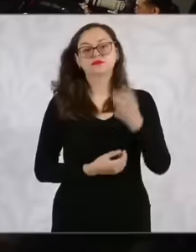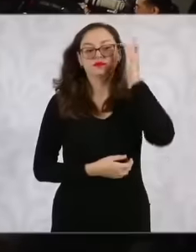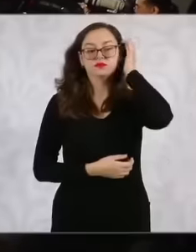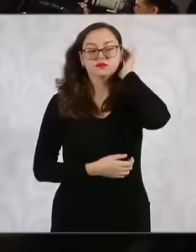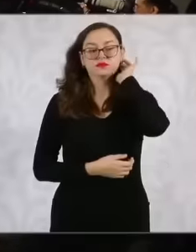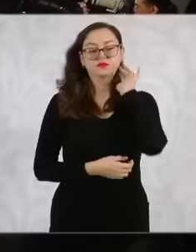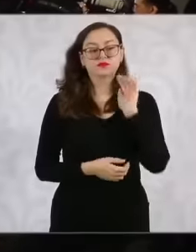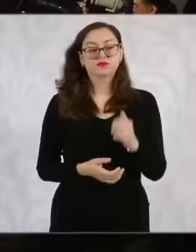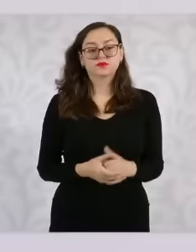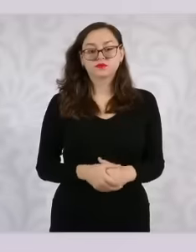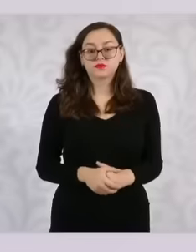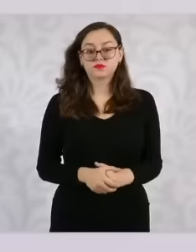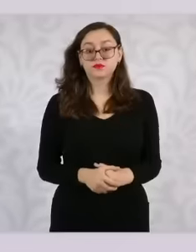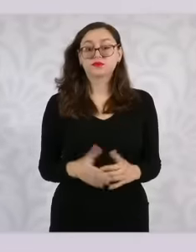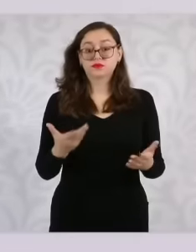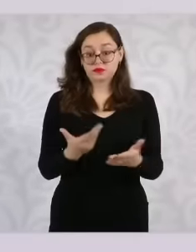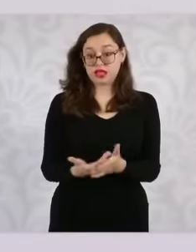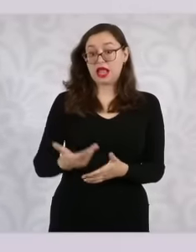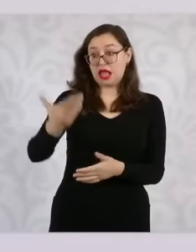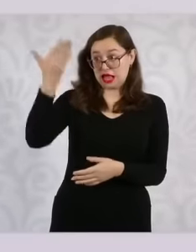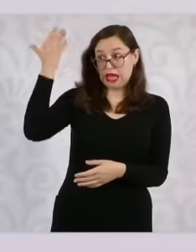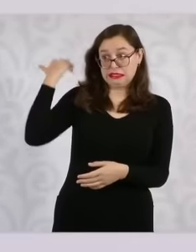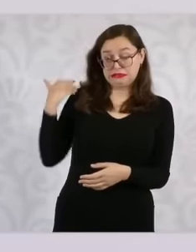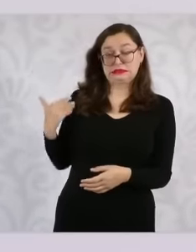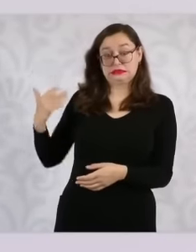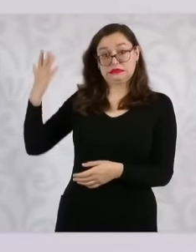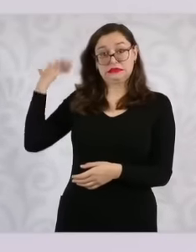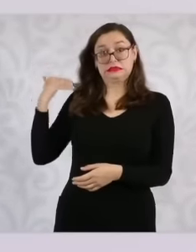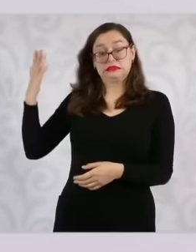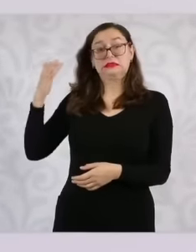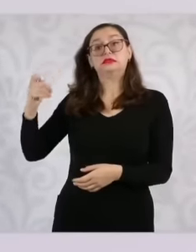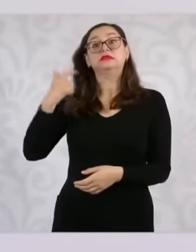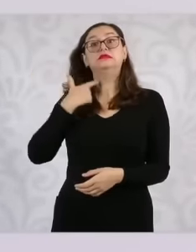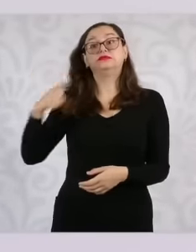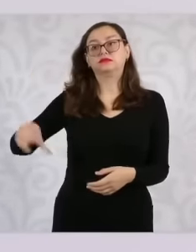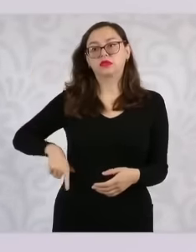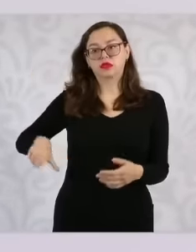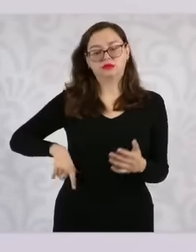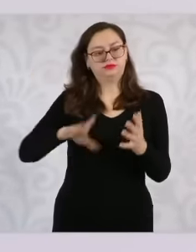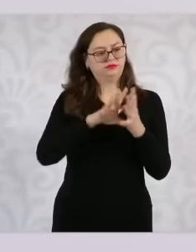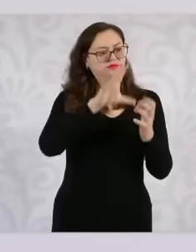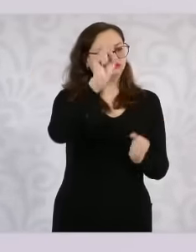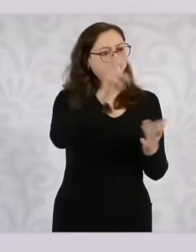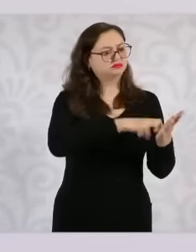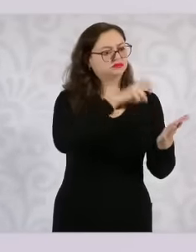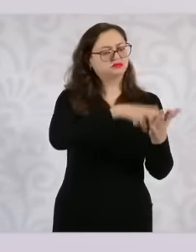So now there is a will that establishes a series of constitutional reforms and a